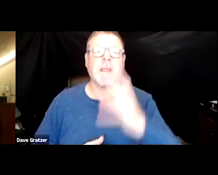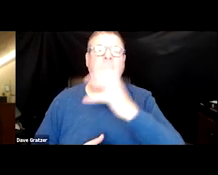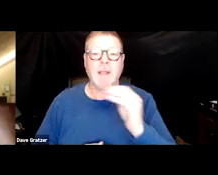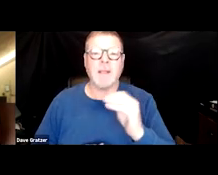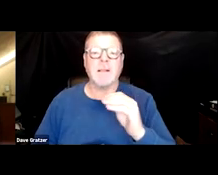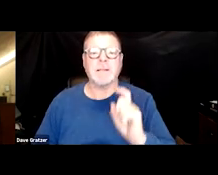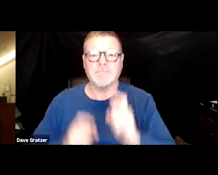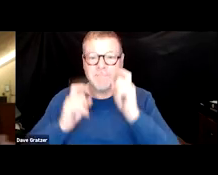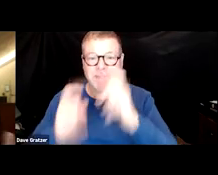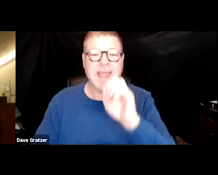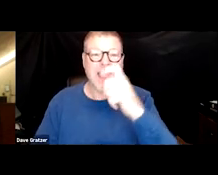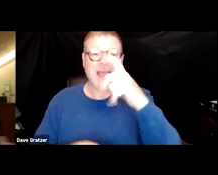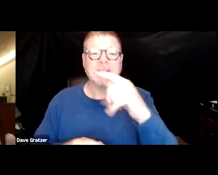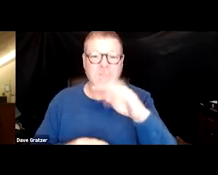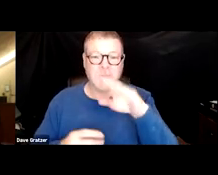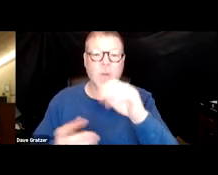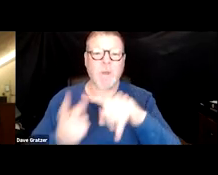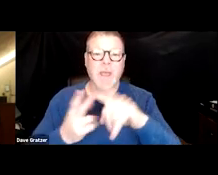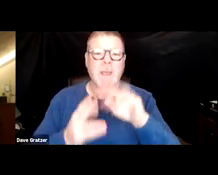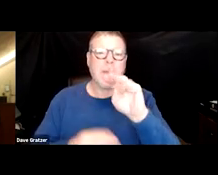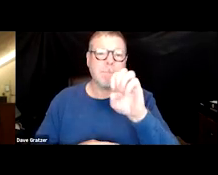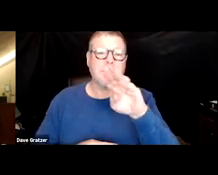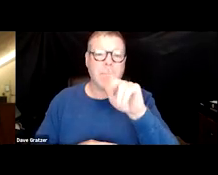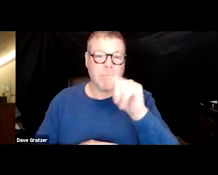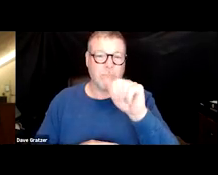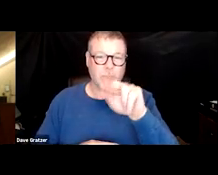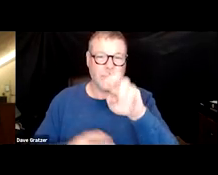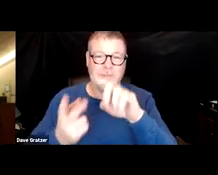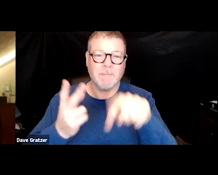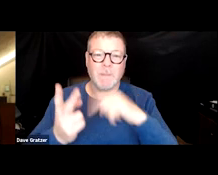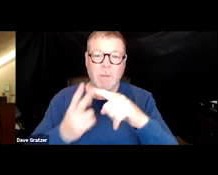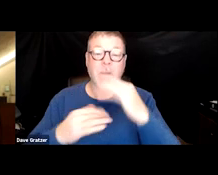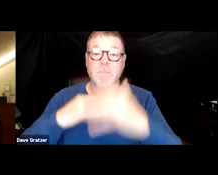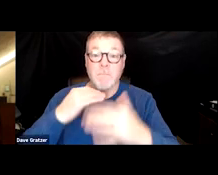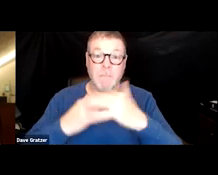ECMO which is extracorporeal membrane oxygenation where the blood was actually taken